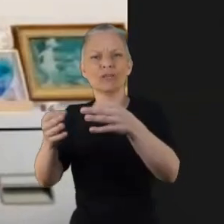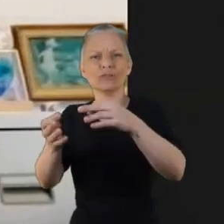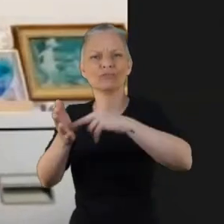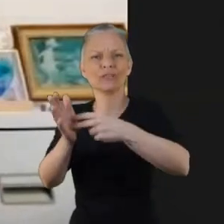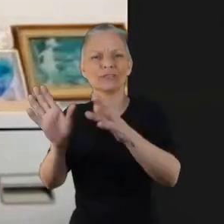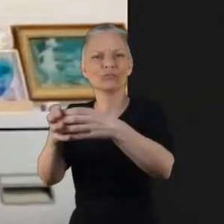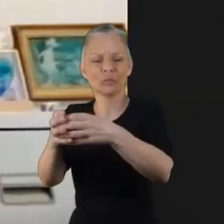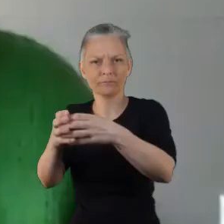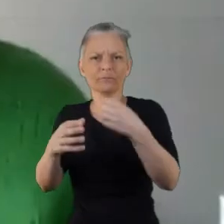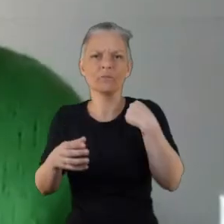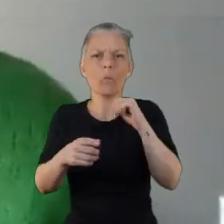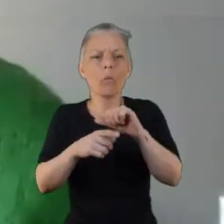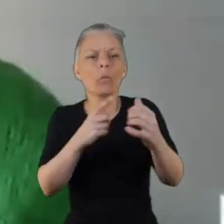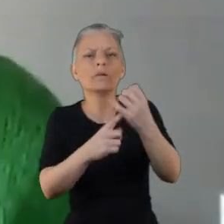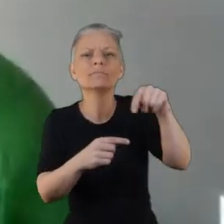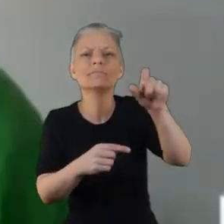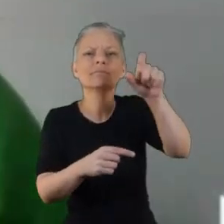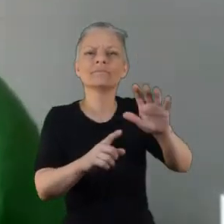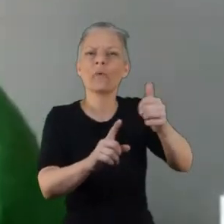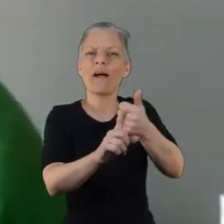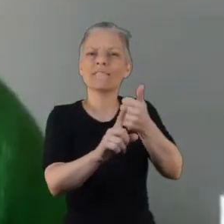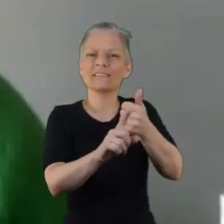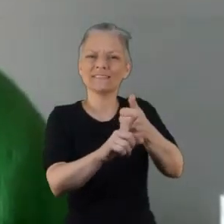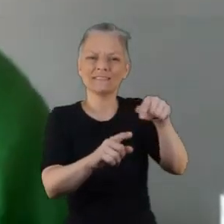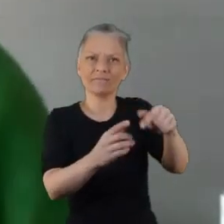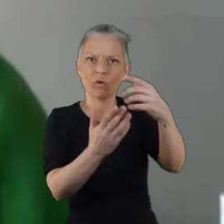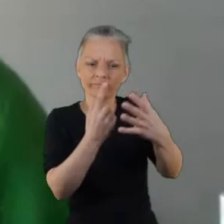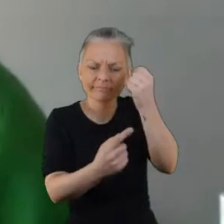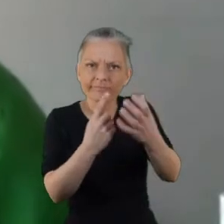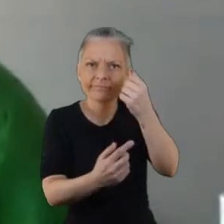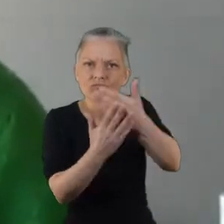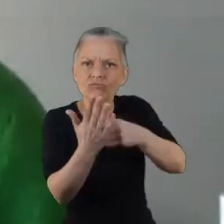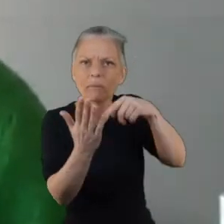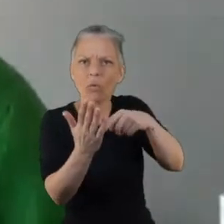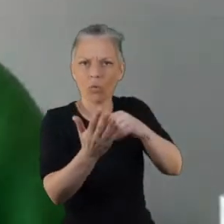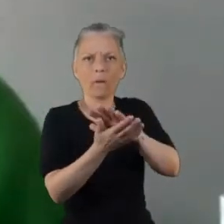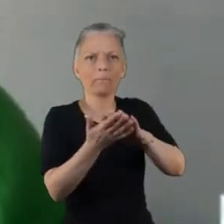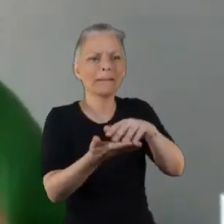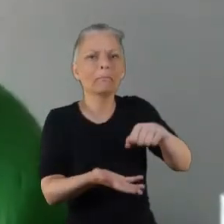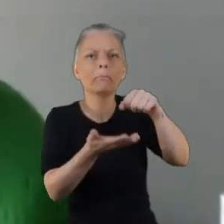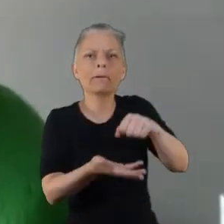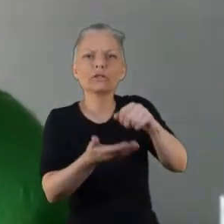So what would your message or top tips be to other NHS services who want to better engage